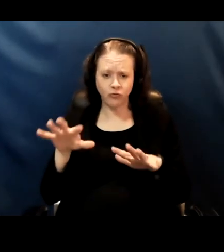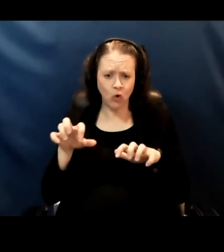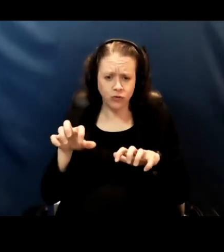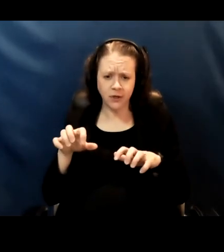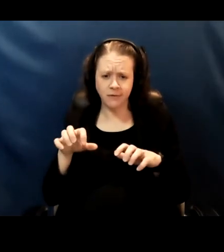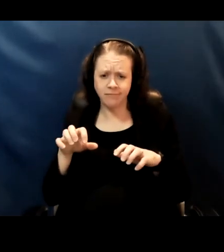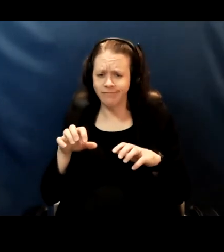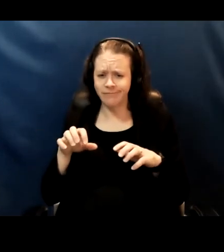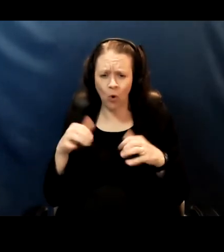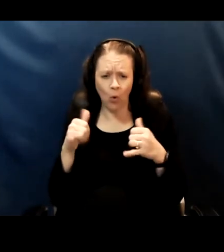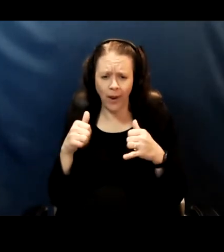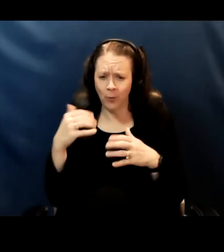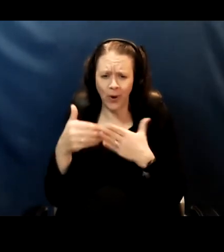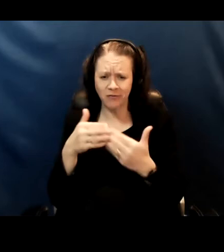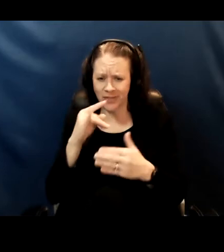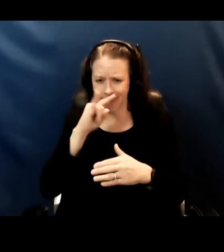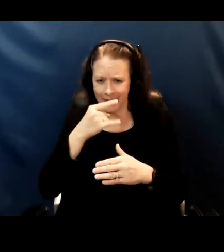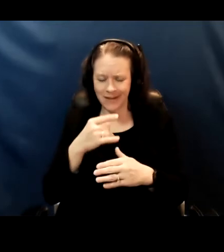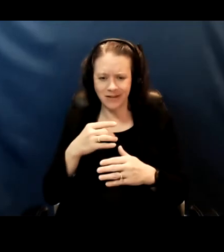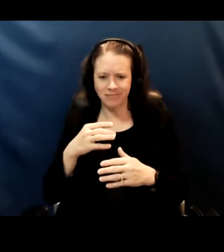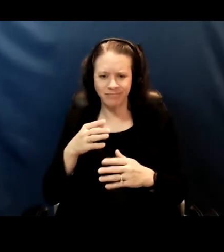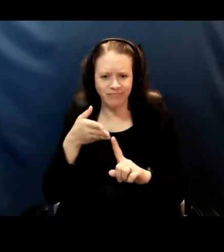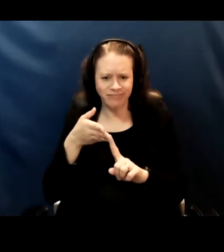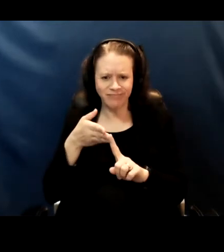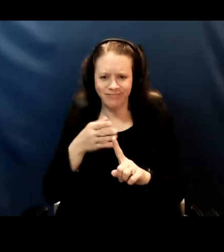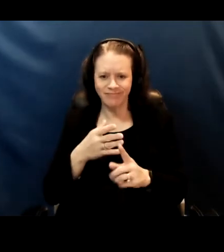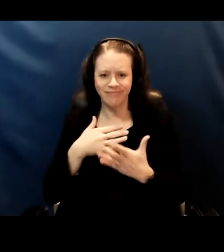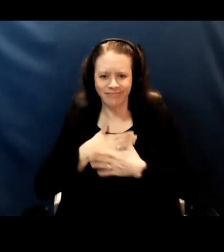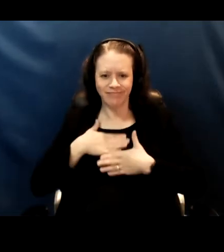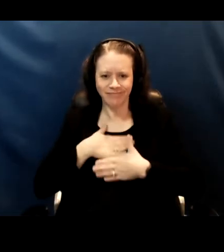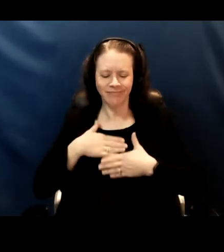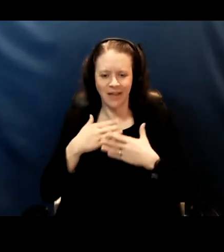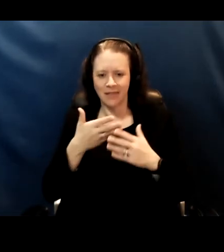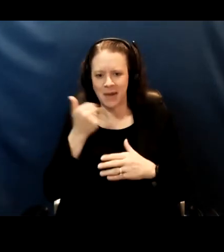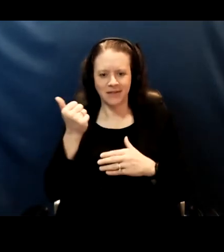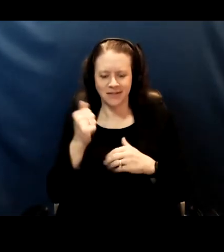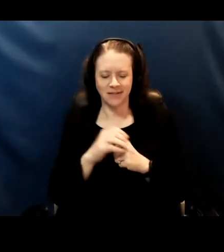that's your kid's favorite thing. The mask ,